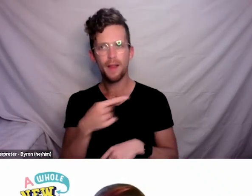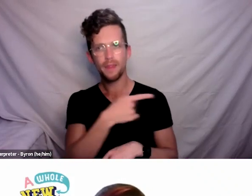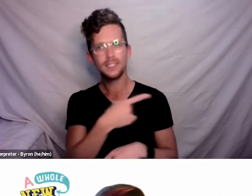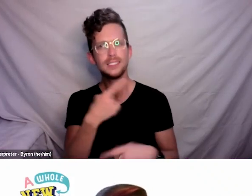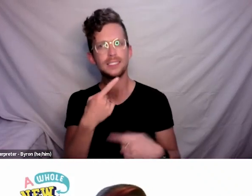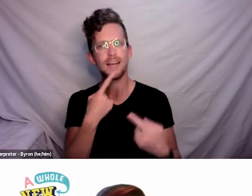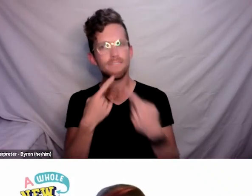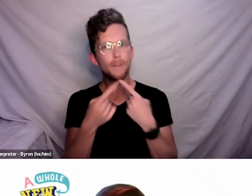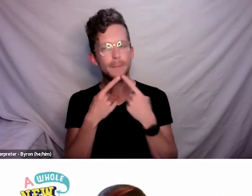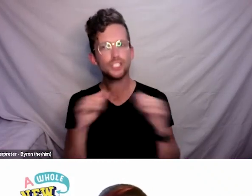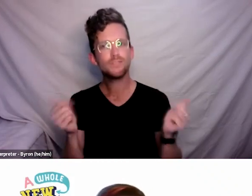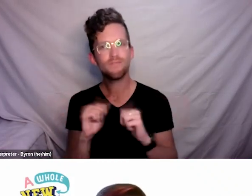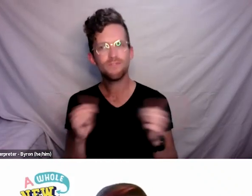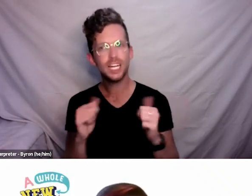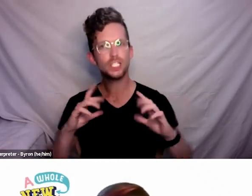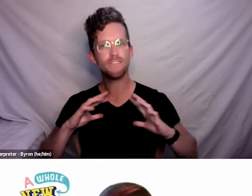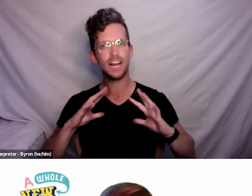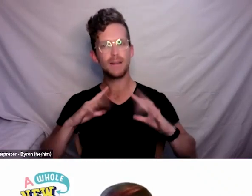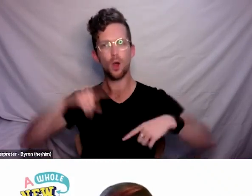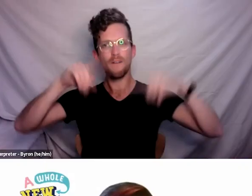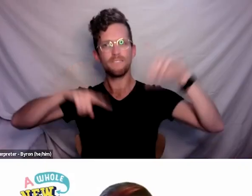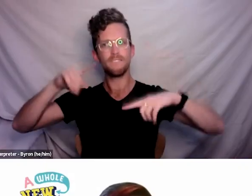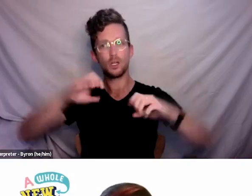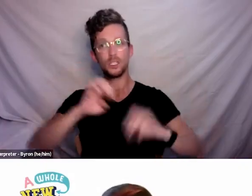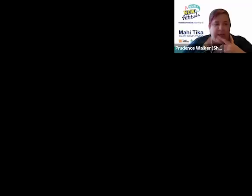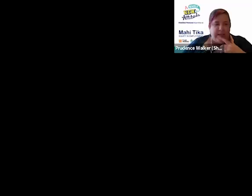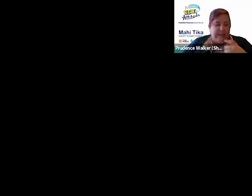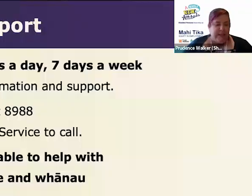Or feel free to just take a photo of it if you’ve got your phone handy